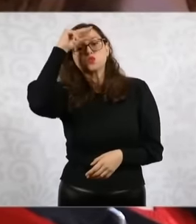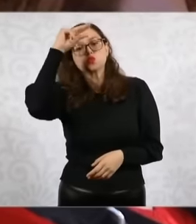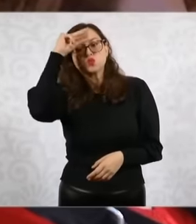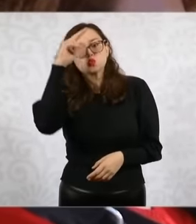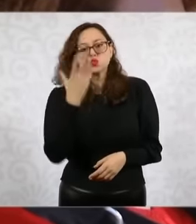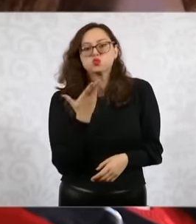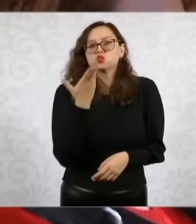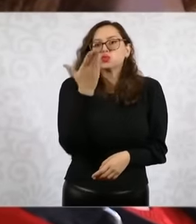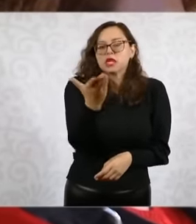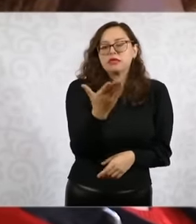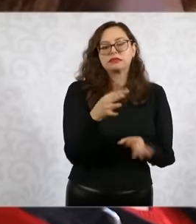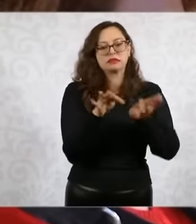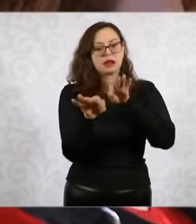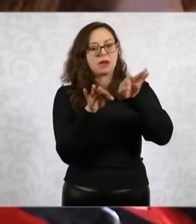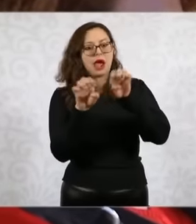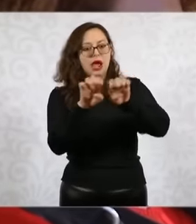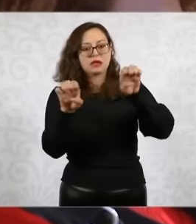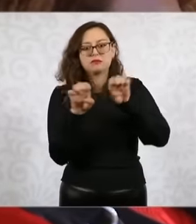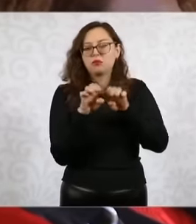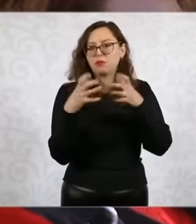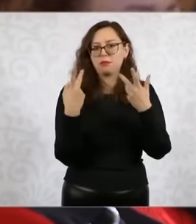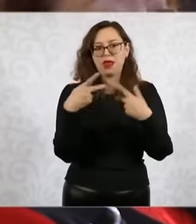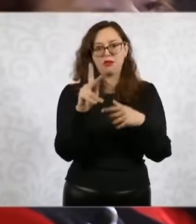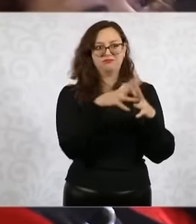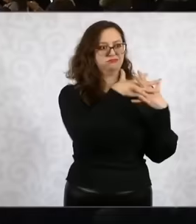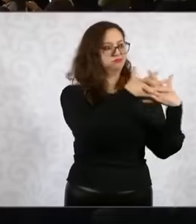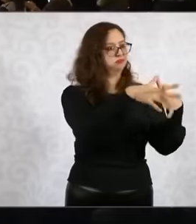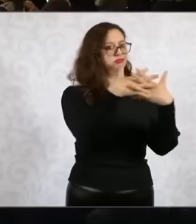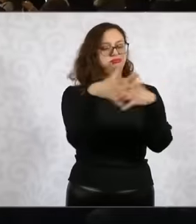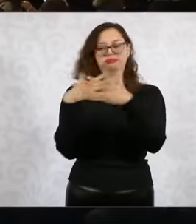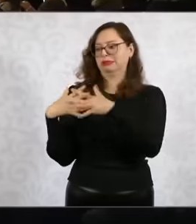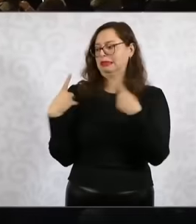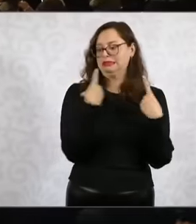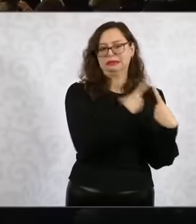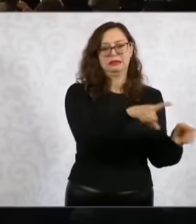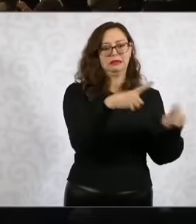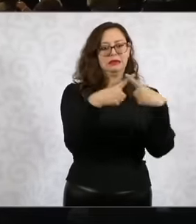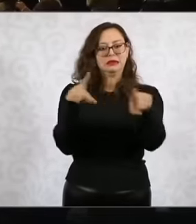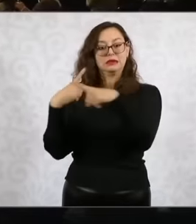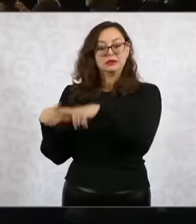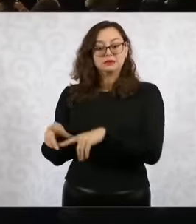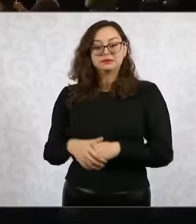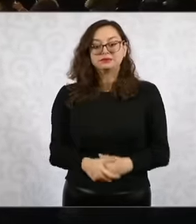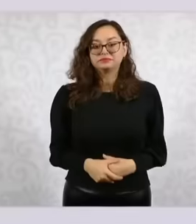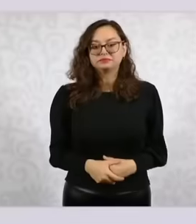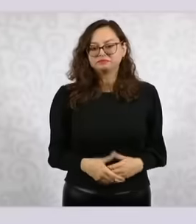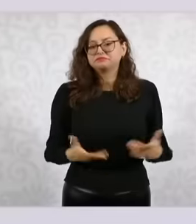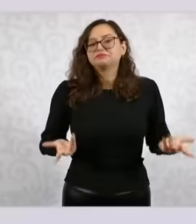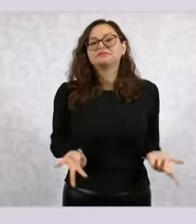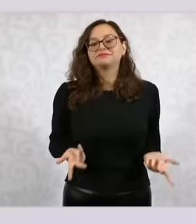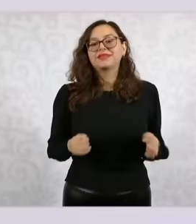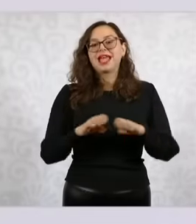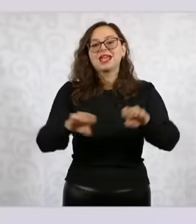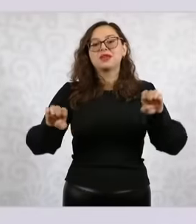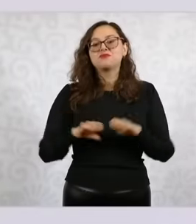functionality to such a diverse cabinet, all of them are from the fourth transformation, there is no one who does not